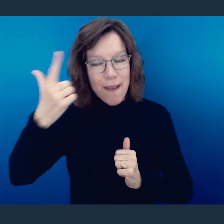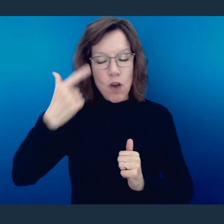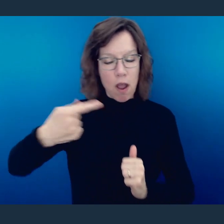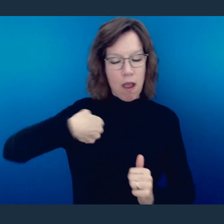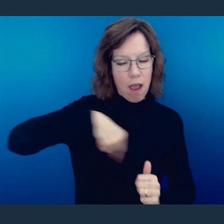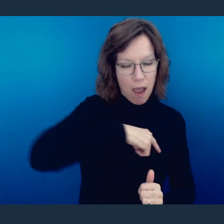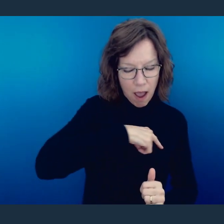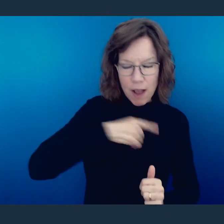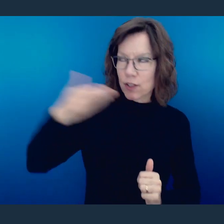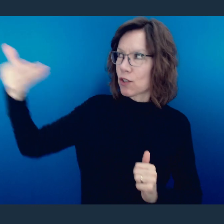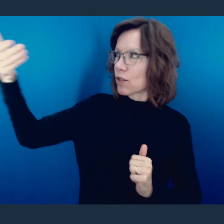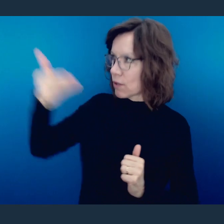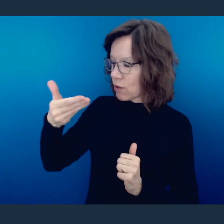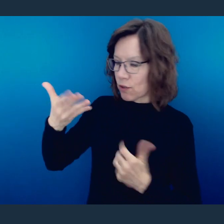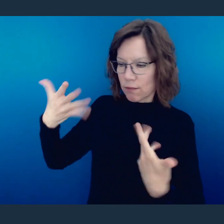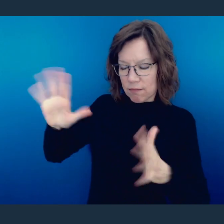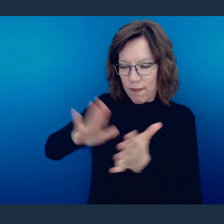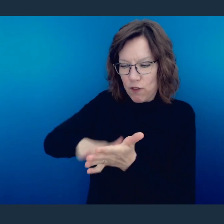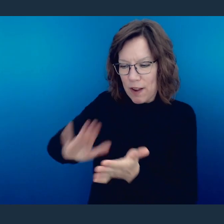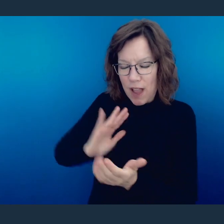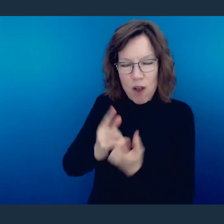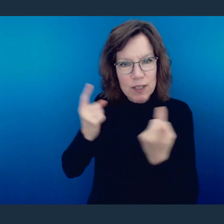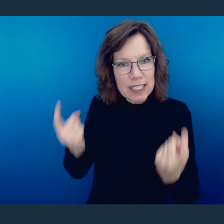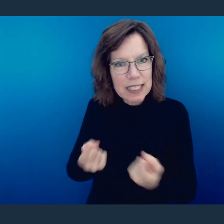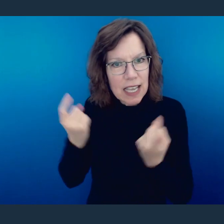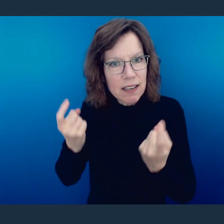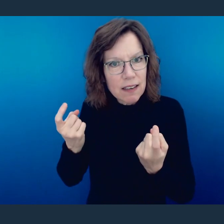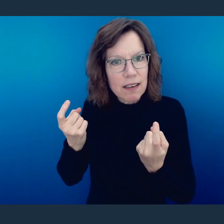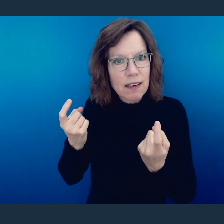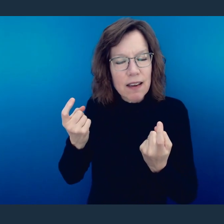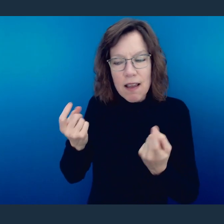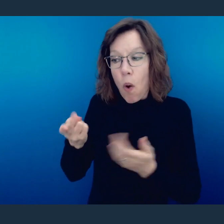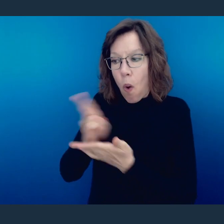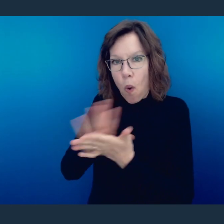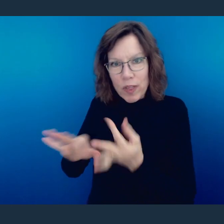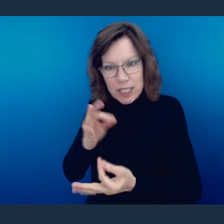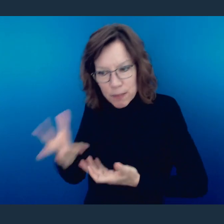that we might be forgiven of our sins, that we might be reconciled back to the Father.